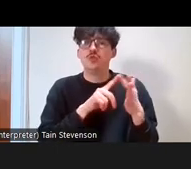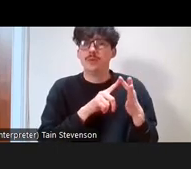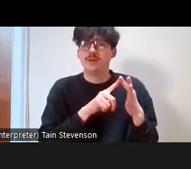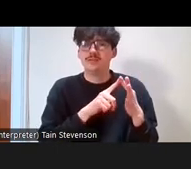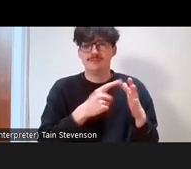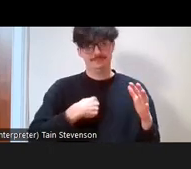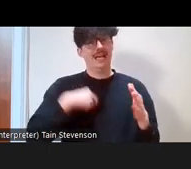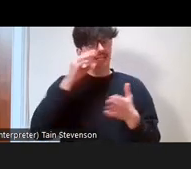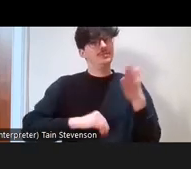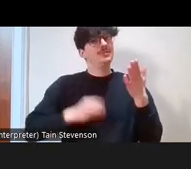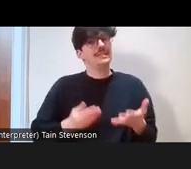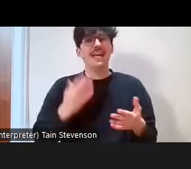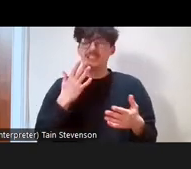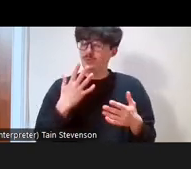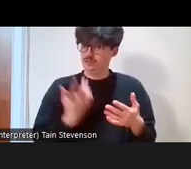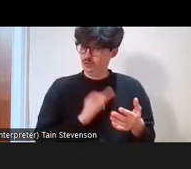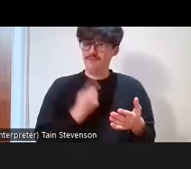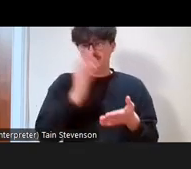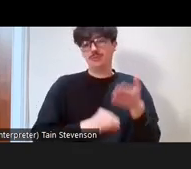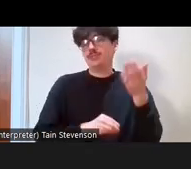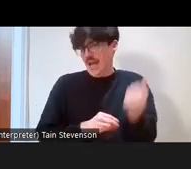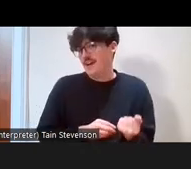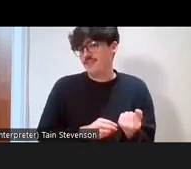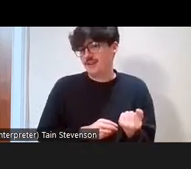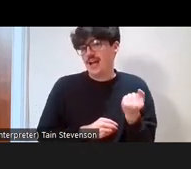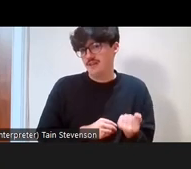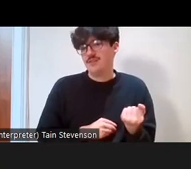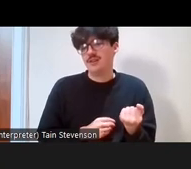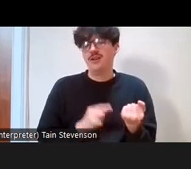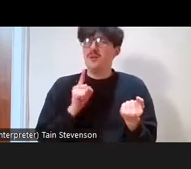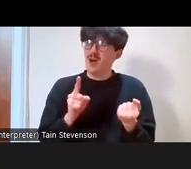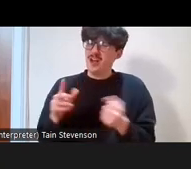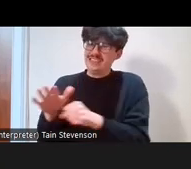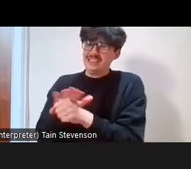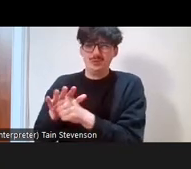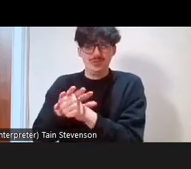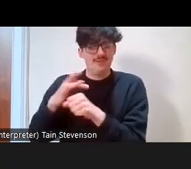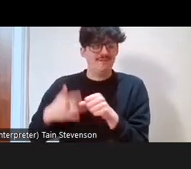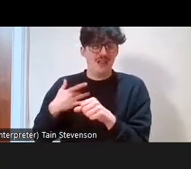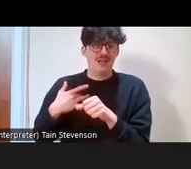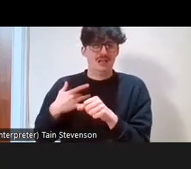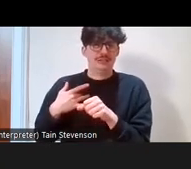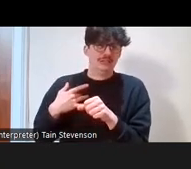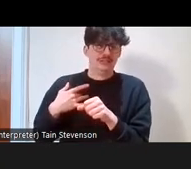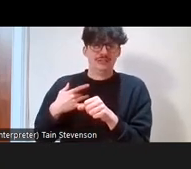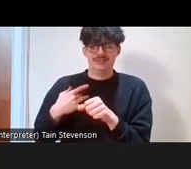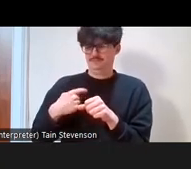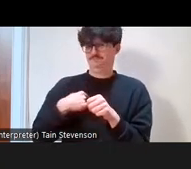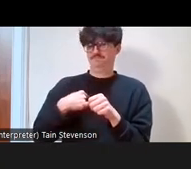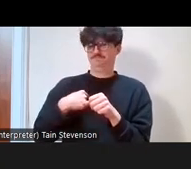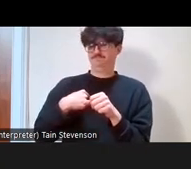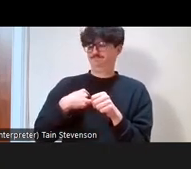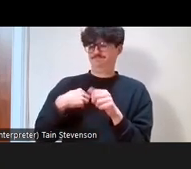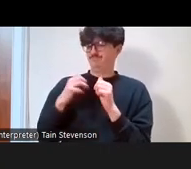have a lot of experience and you are in situations where you just feel like you're not worthy of